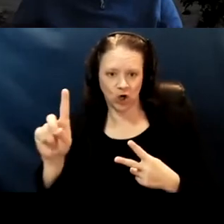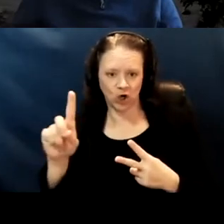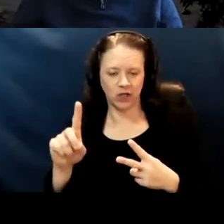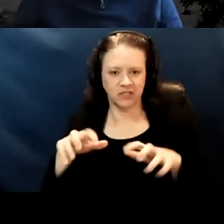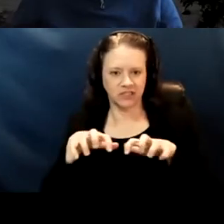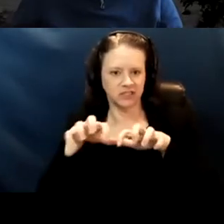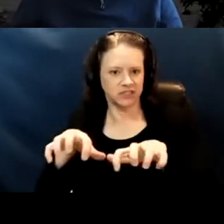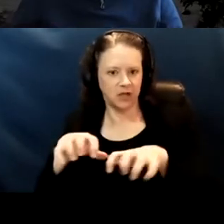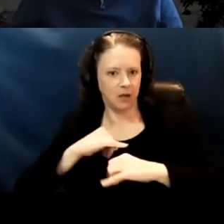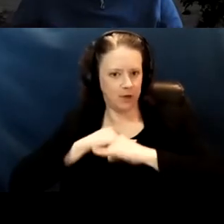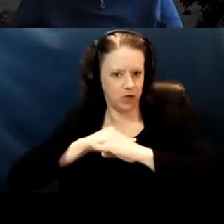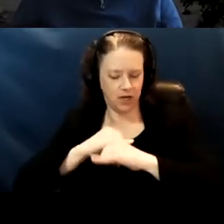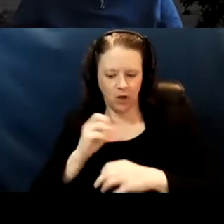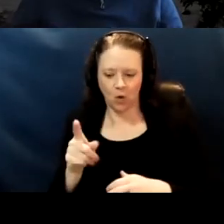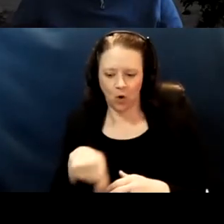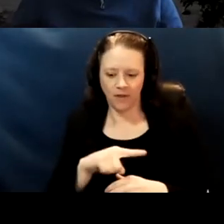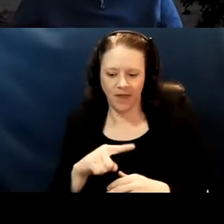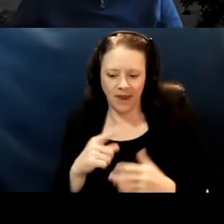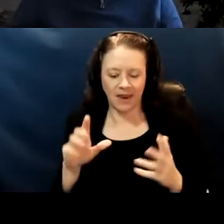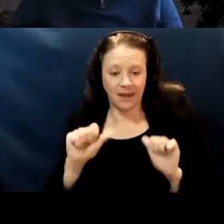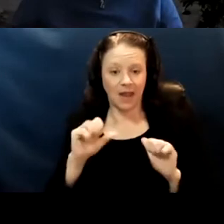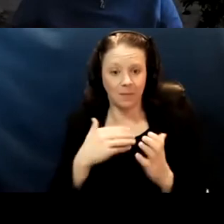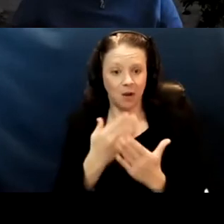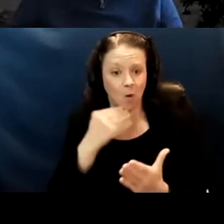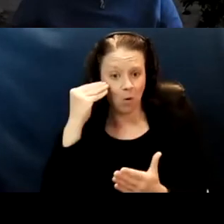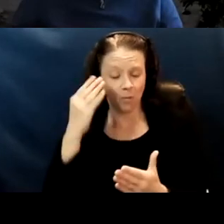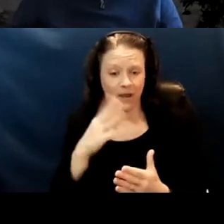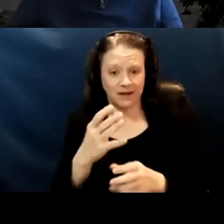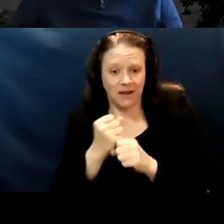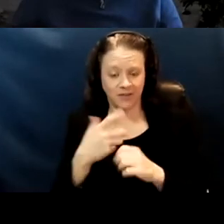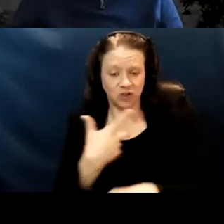or they can be at home and get the shot, but they're not at school yet. So those kinds of considerations